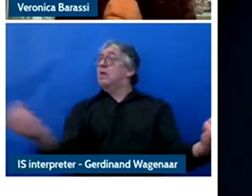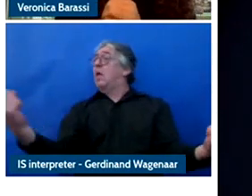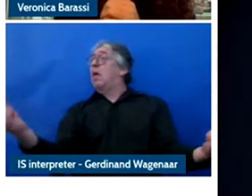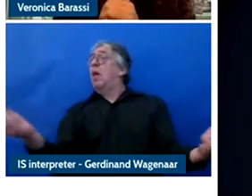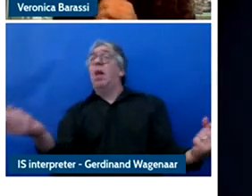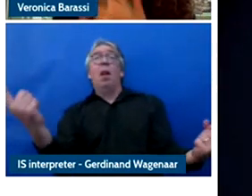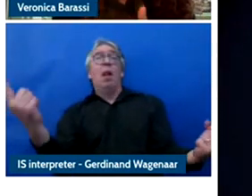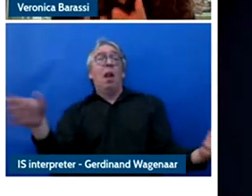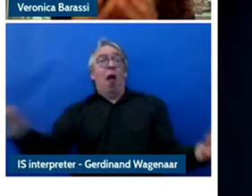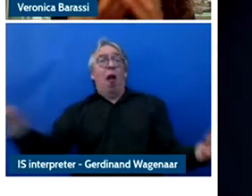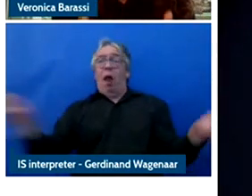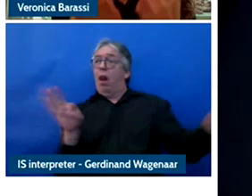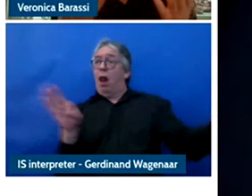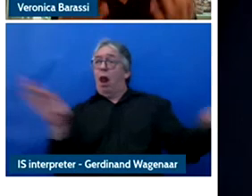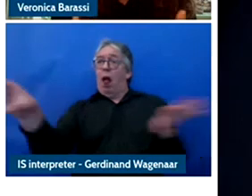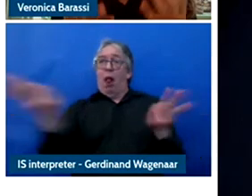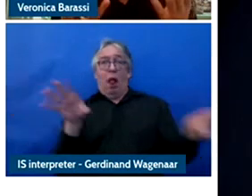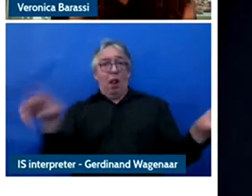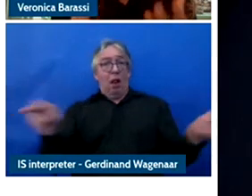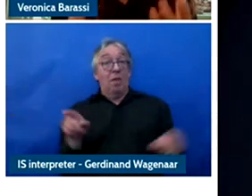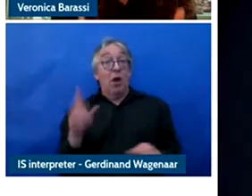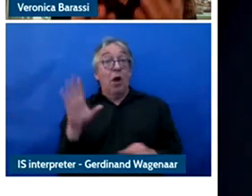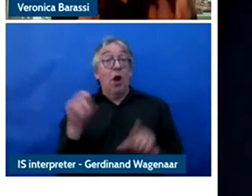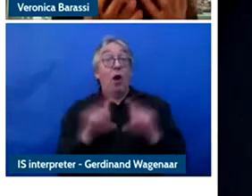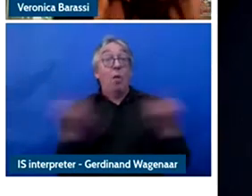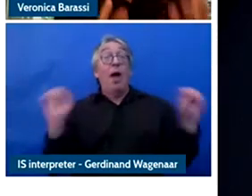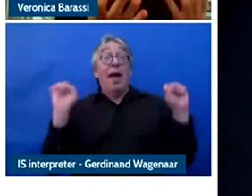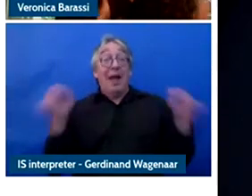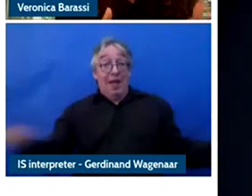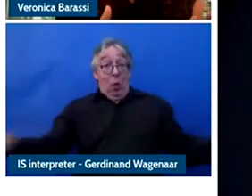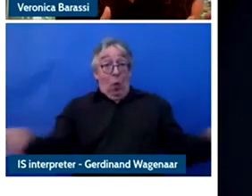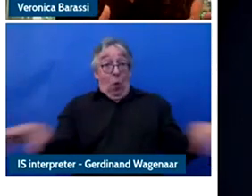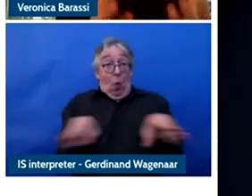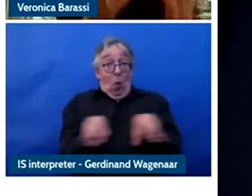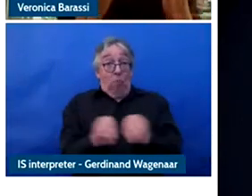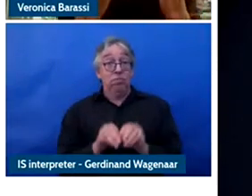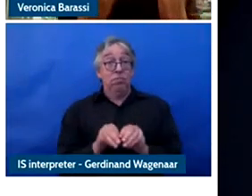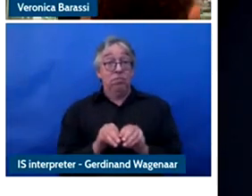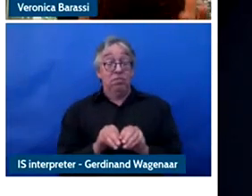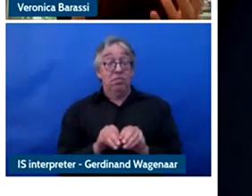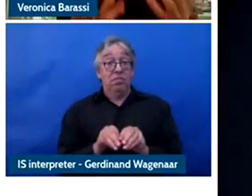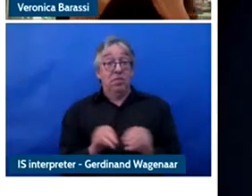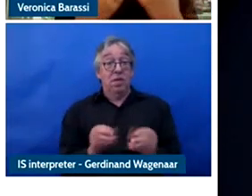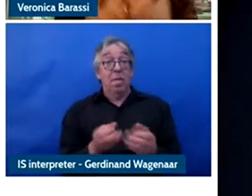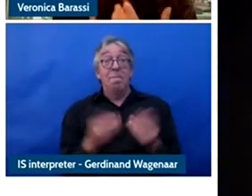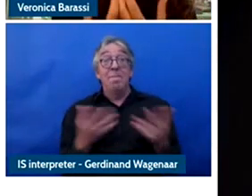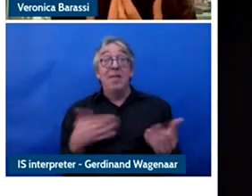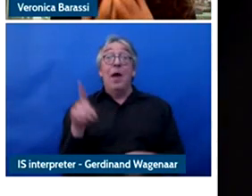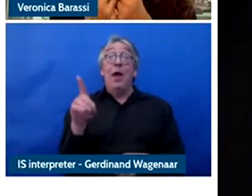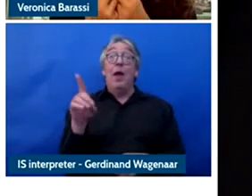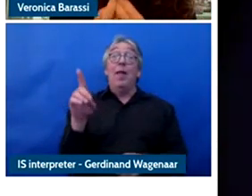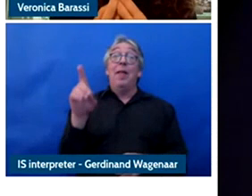most of the data that we produce is not actually data it's the data is not the mirror of who we are.